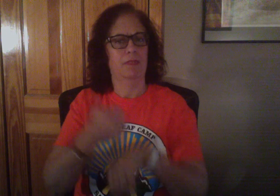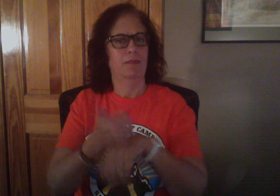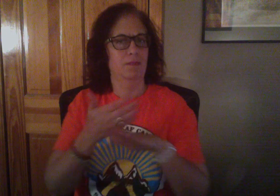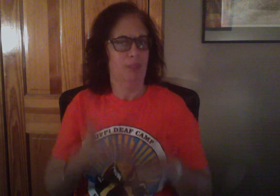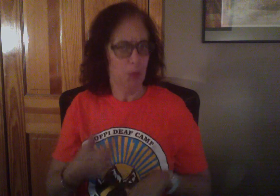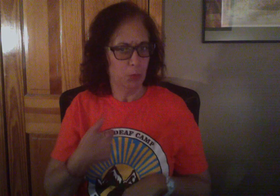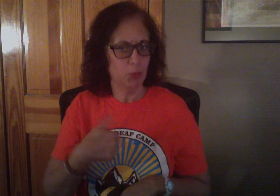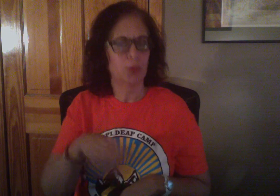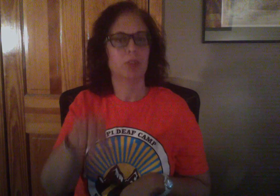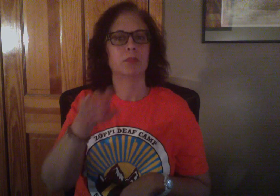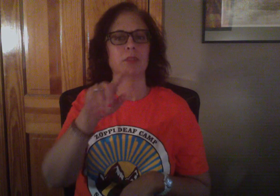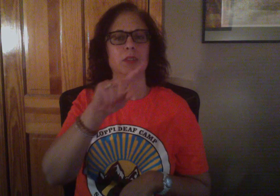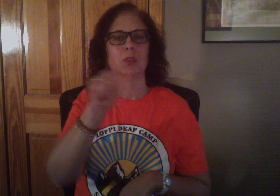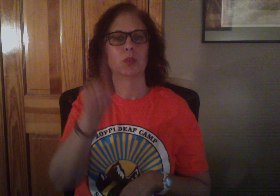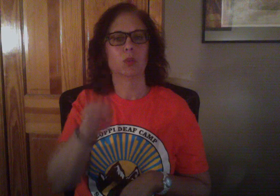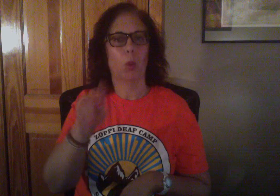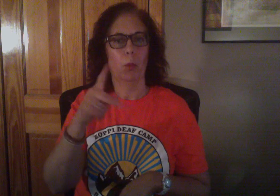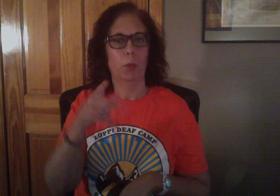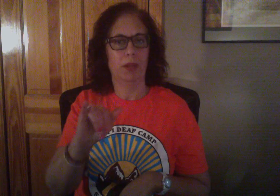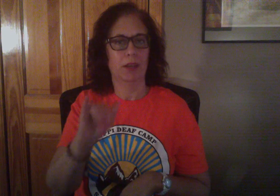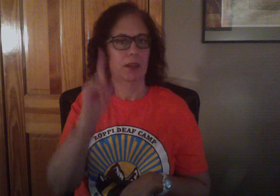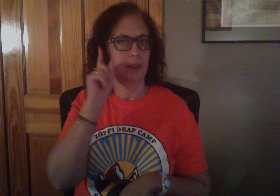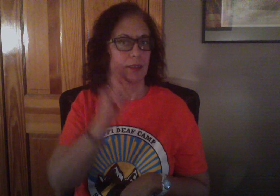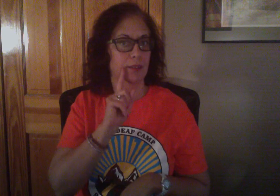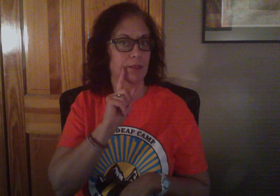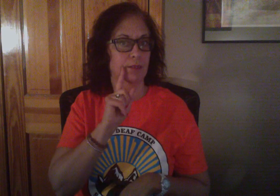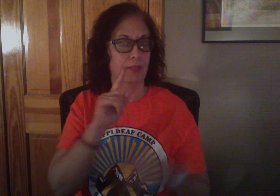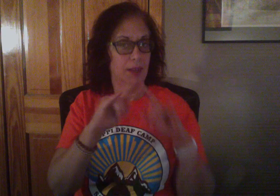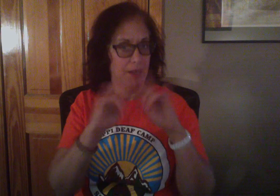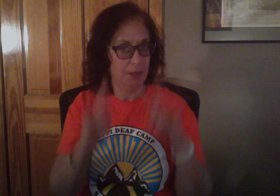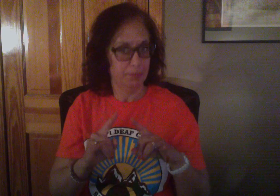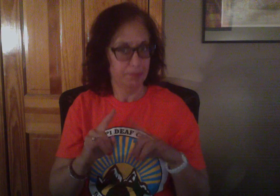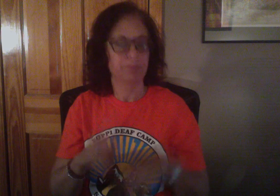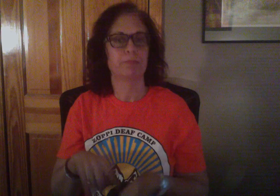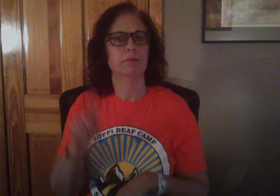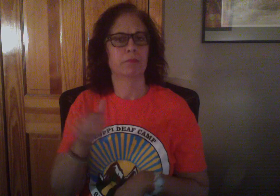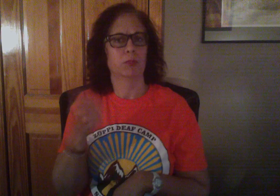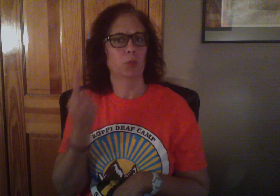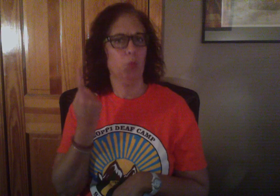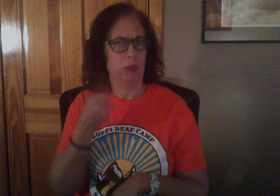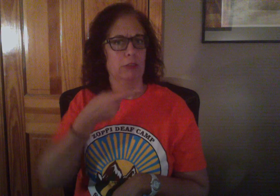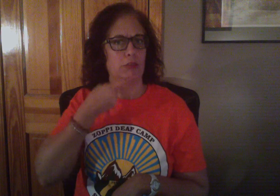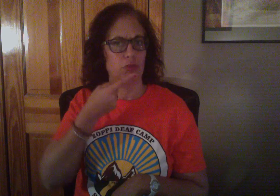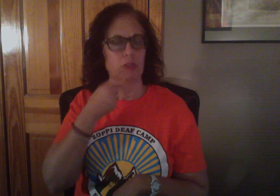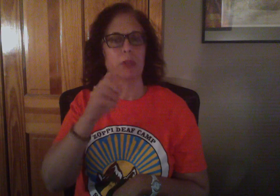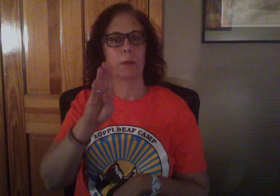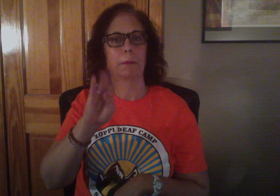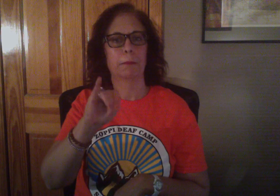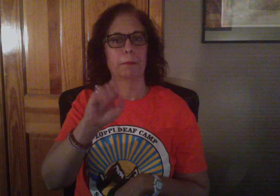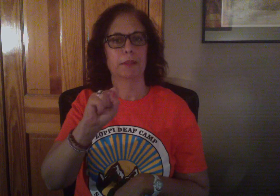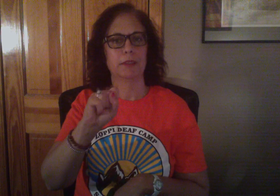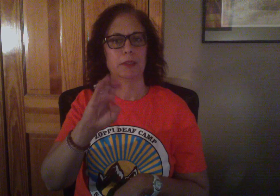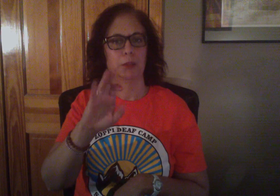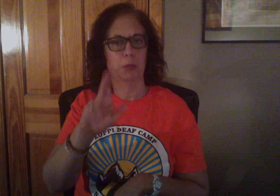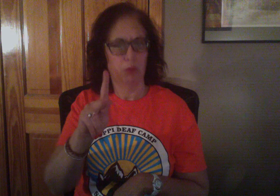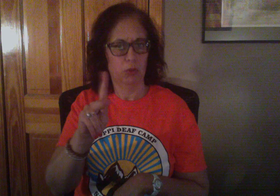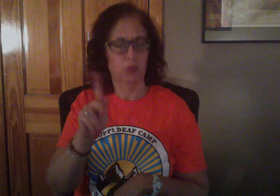I am the founder of Zoppi Deaf Camp. One of the other founders is Bismarck Chau. He is hearing.